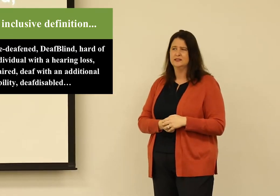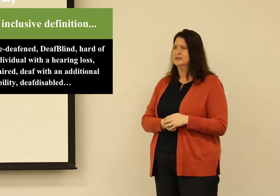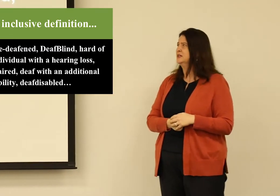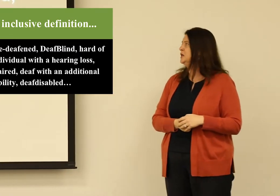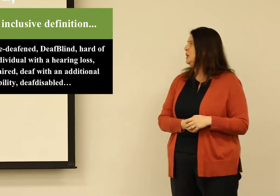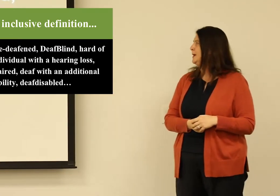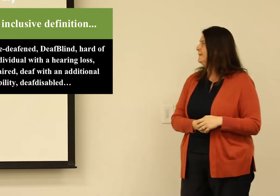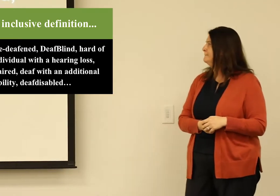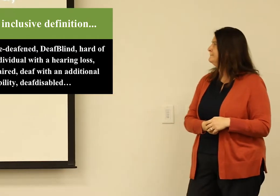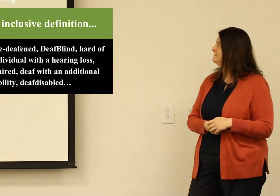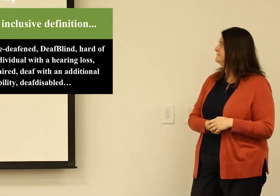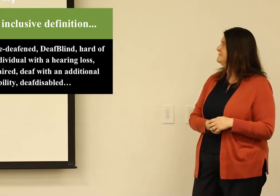on this screen and more.